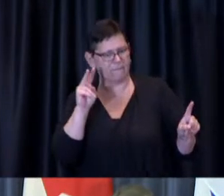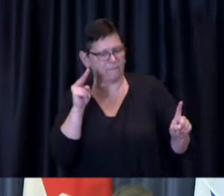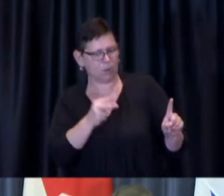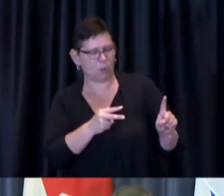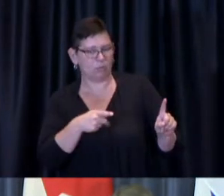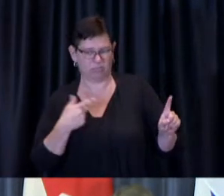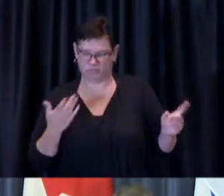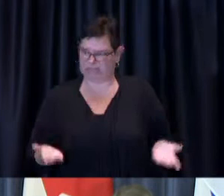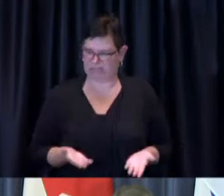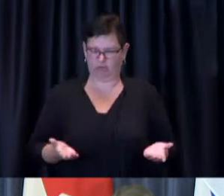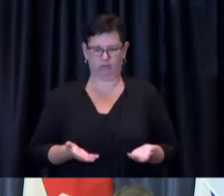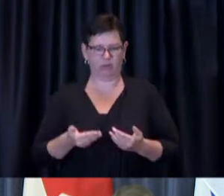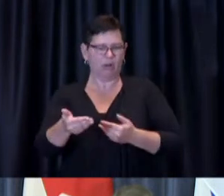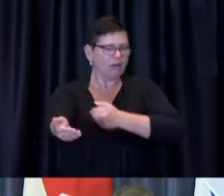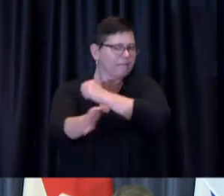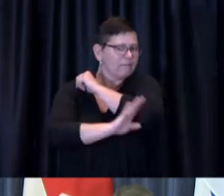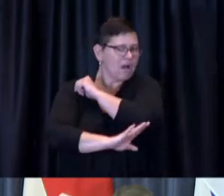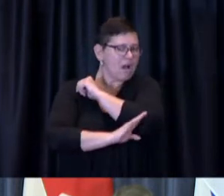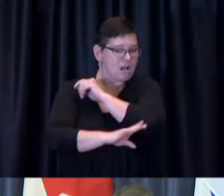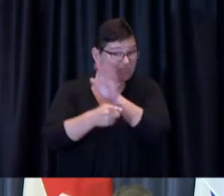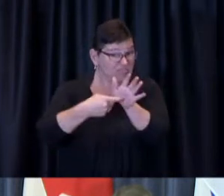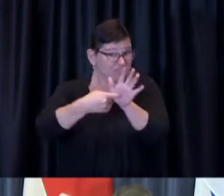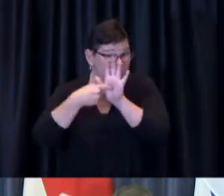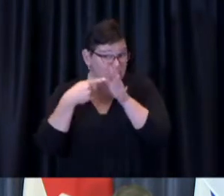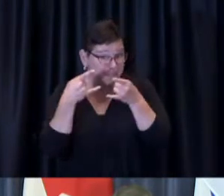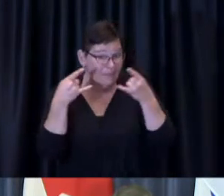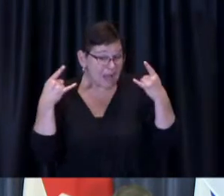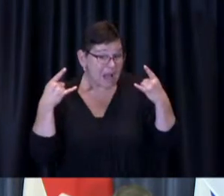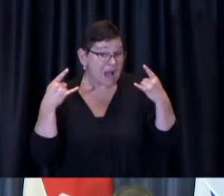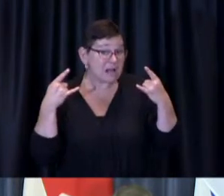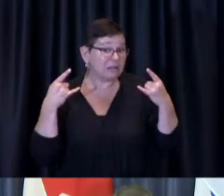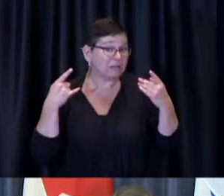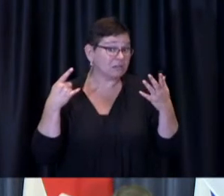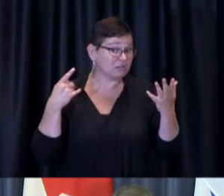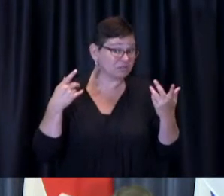some have said they expect numbers to increase even though we have high vaccination rates